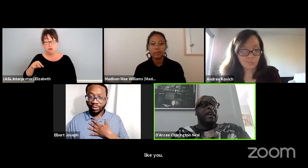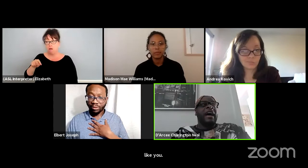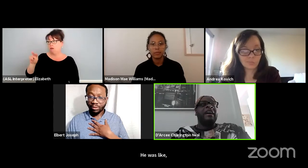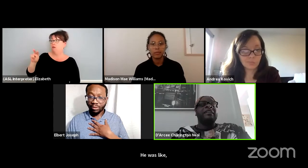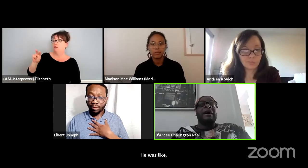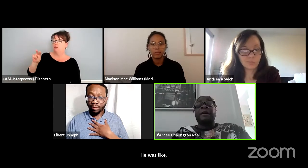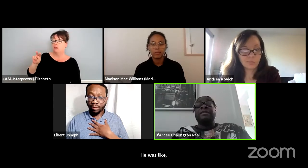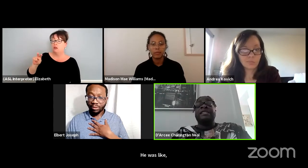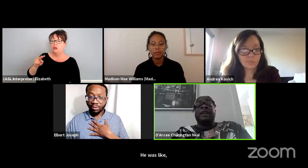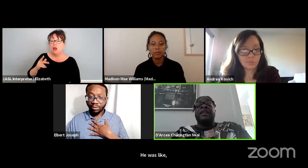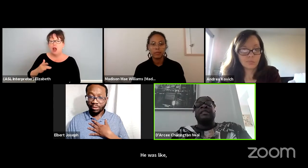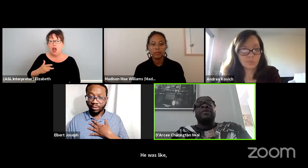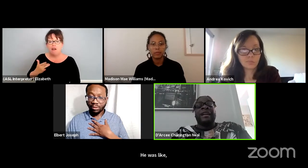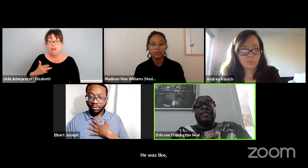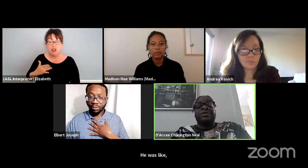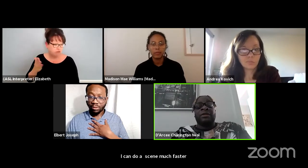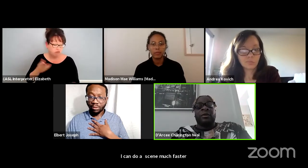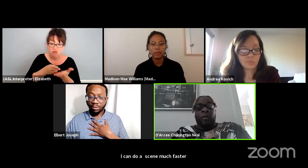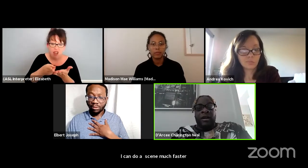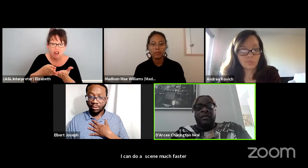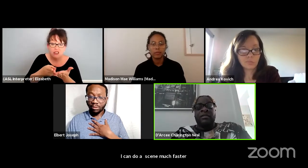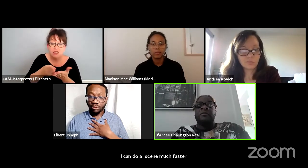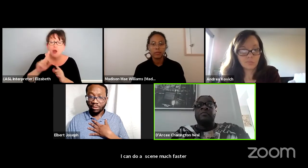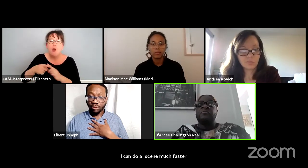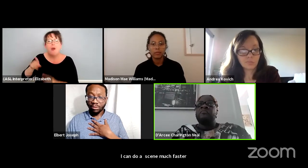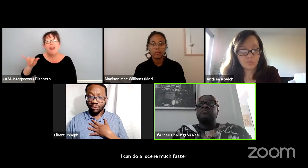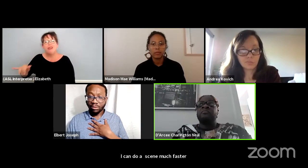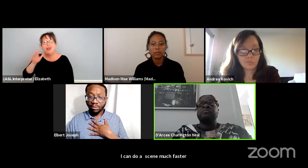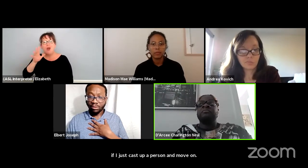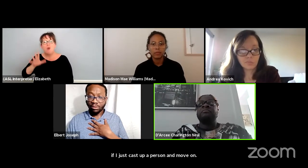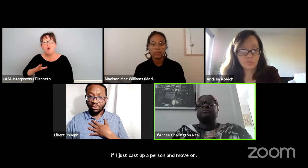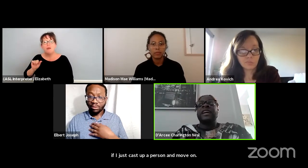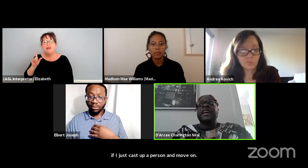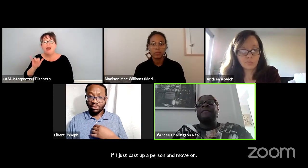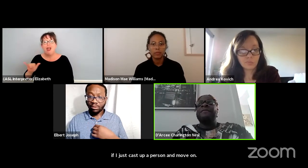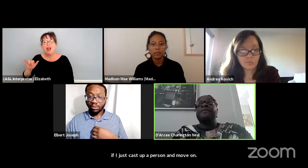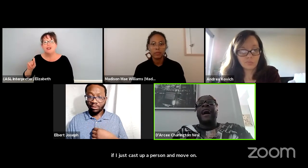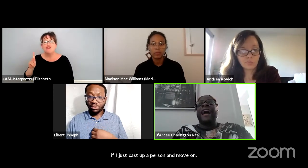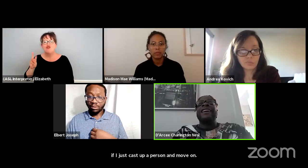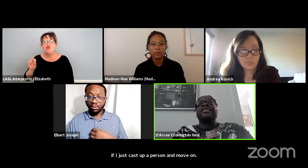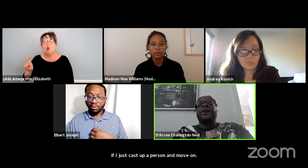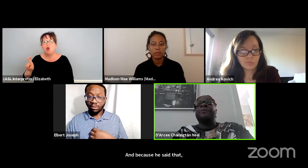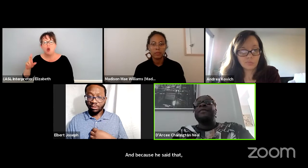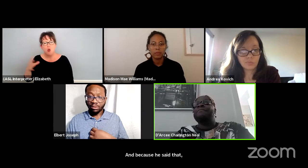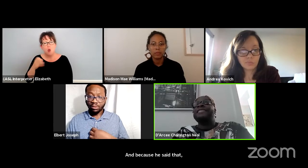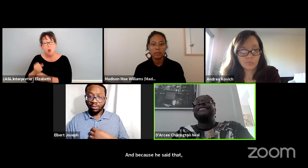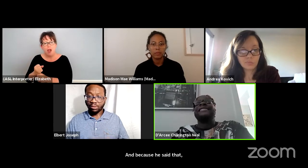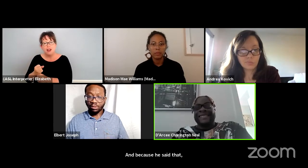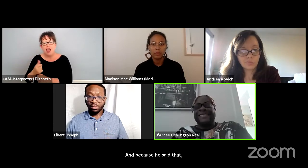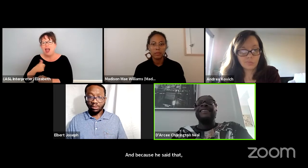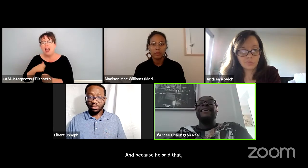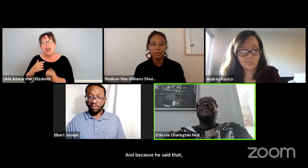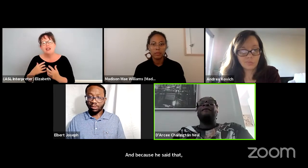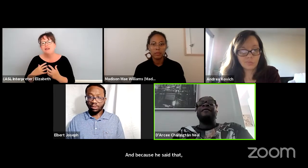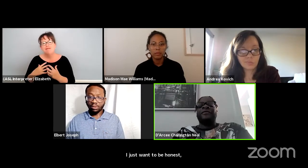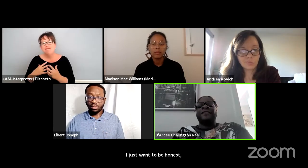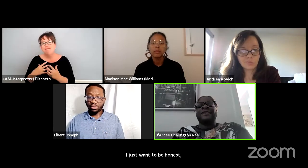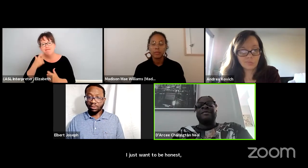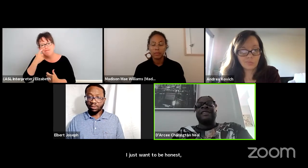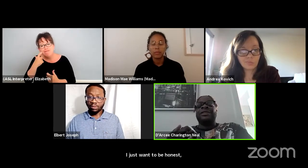like I'm gonna just be honest. When Ali Stroke won, it made me, I got so many messages from all my friends that was like,